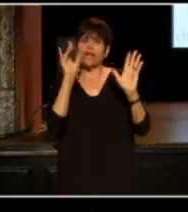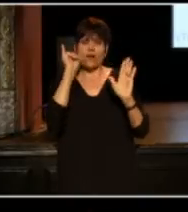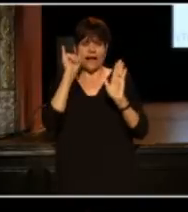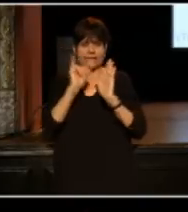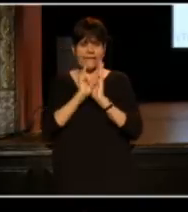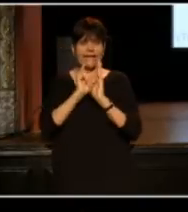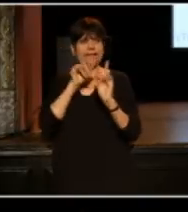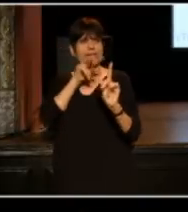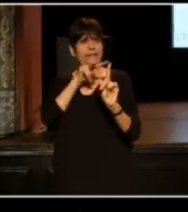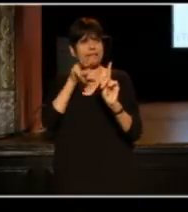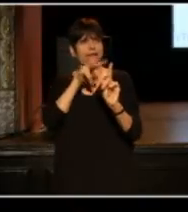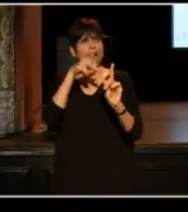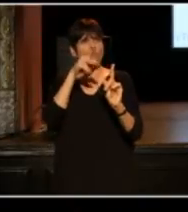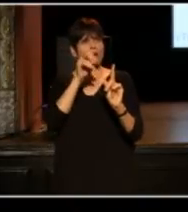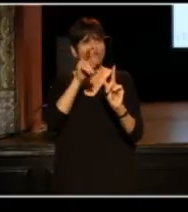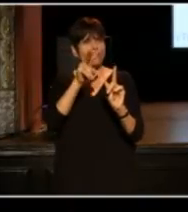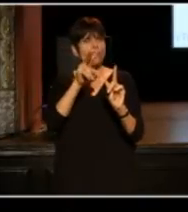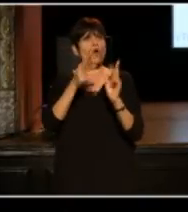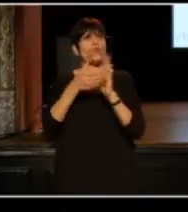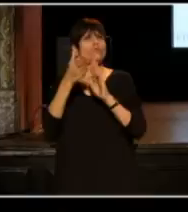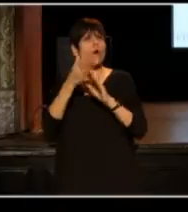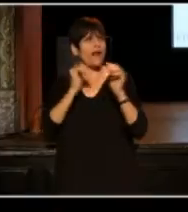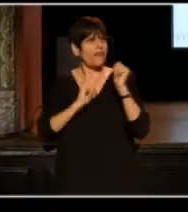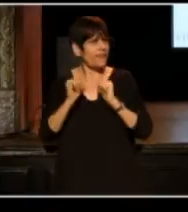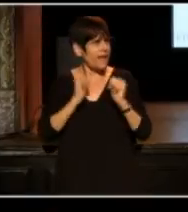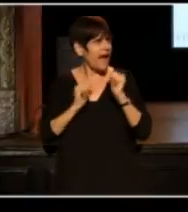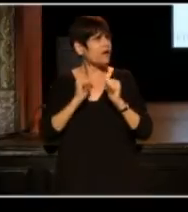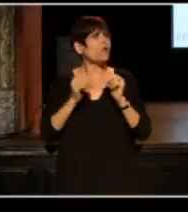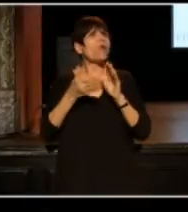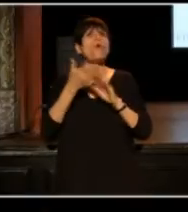many of you run a theatrical organization, you are on stages yourself--